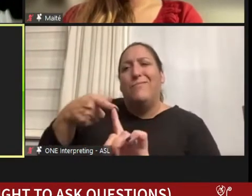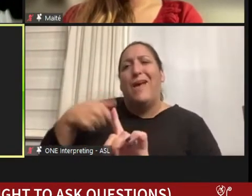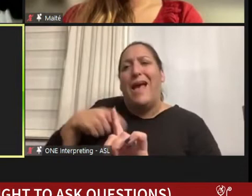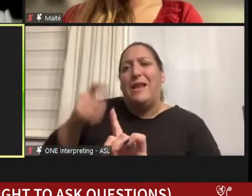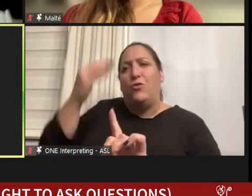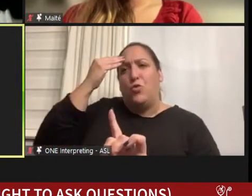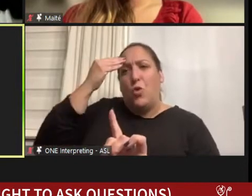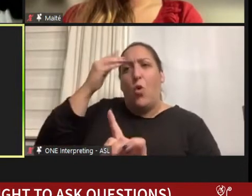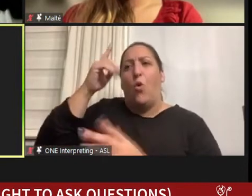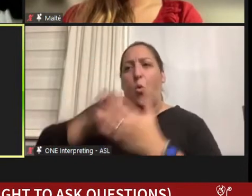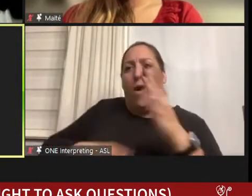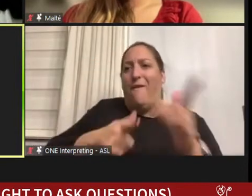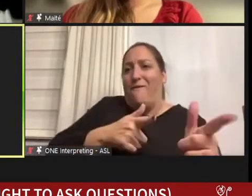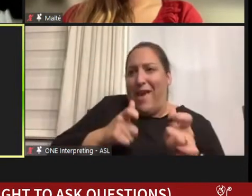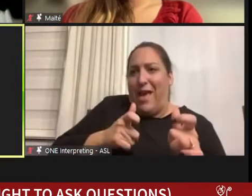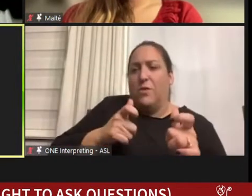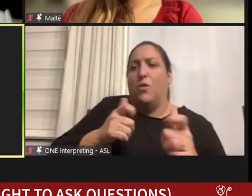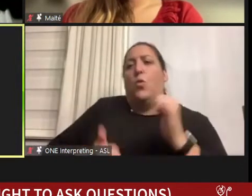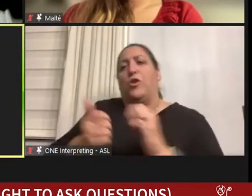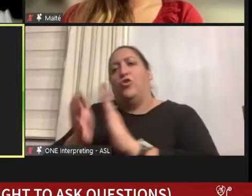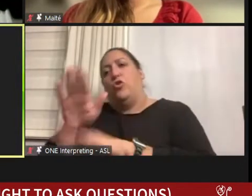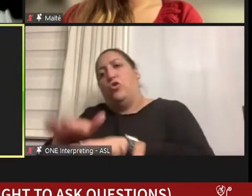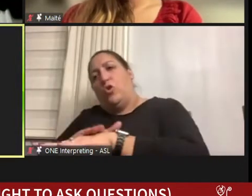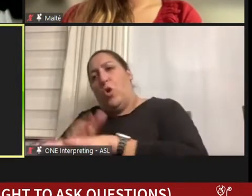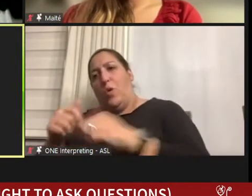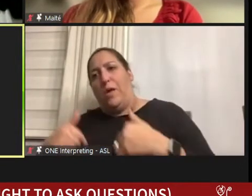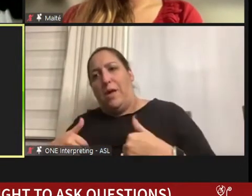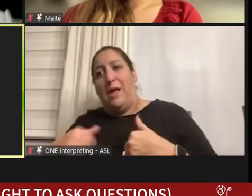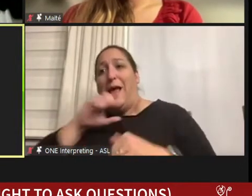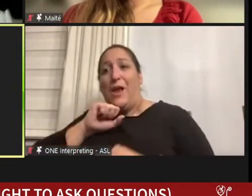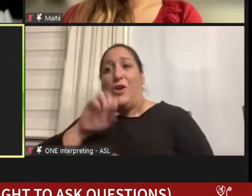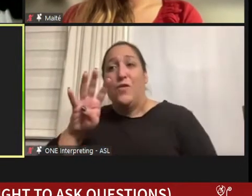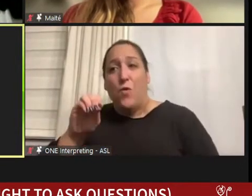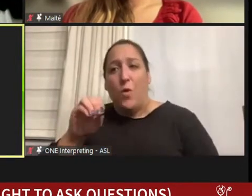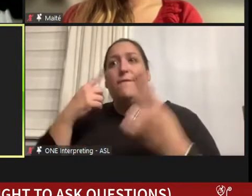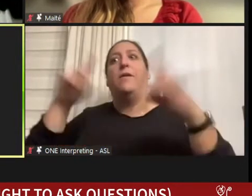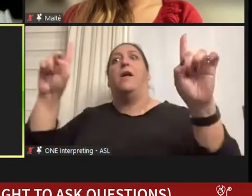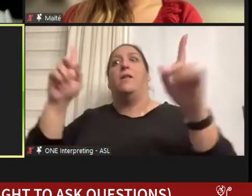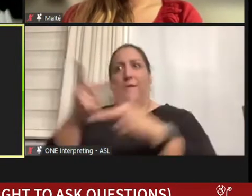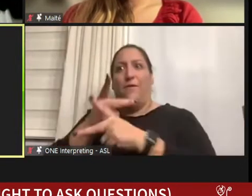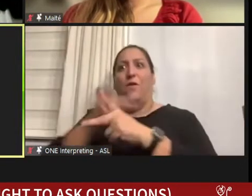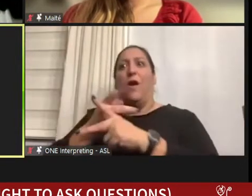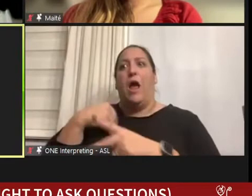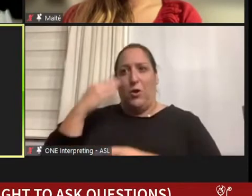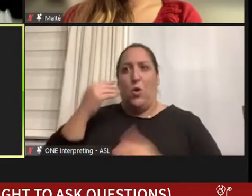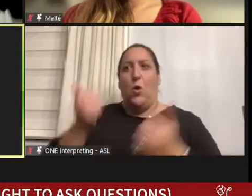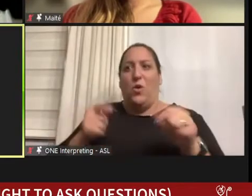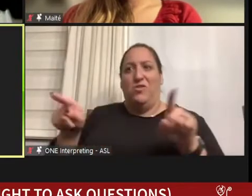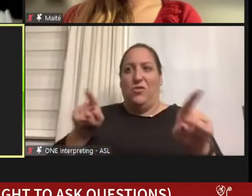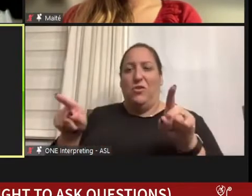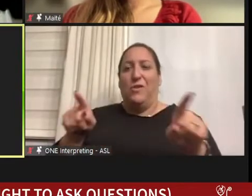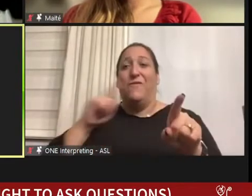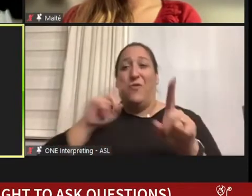what I'm slow at. And at 40 I'm finally figuring that out. I think that folks that don't have